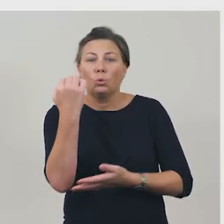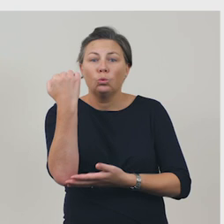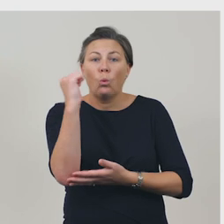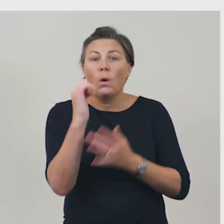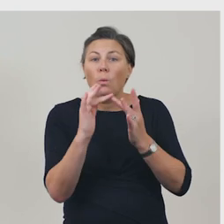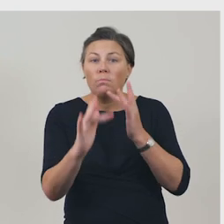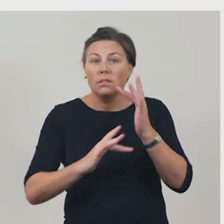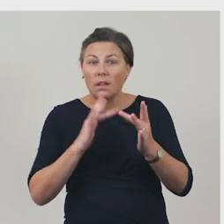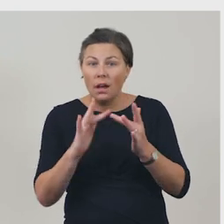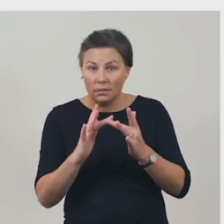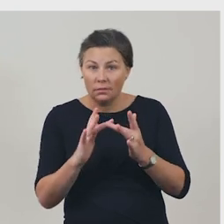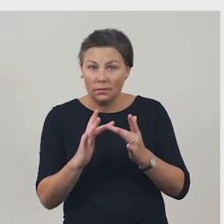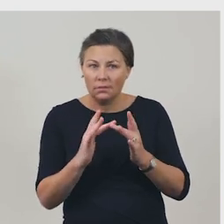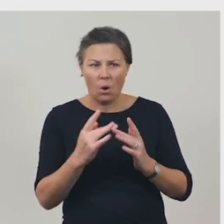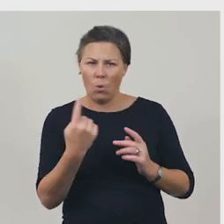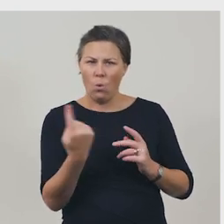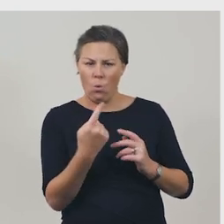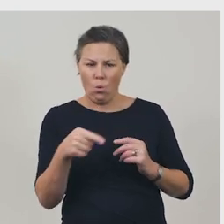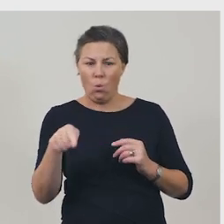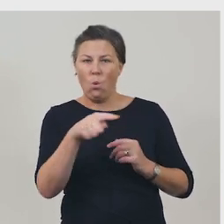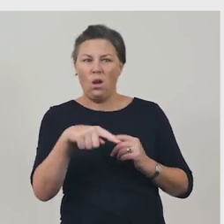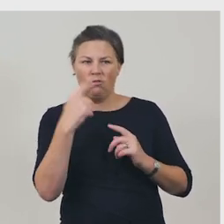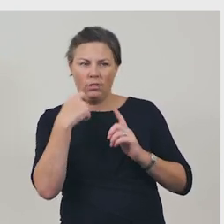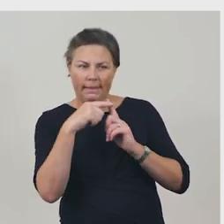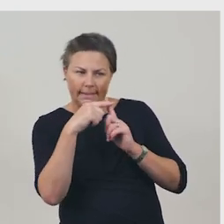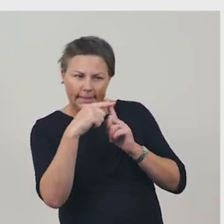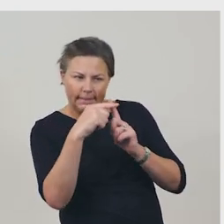Who do you think toy websites are targeted at?